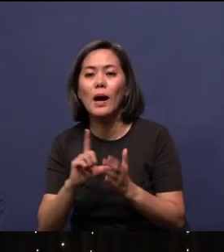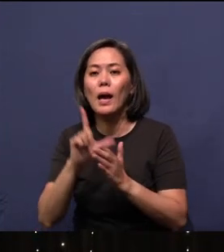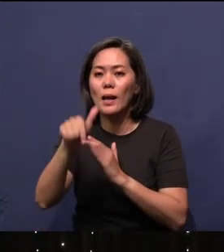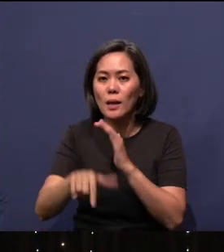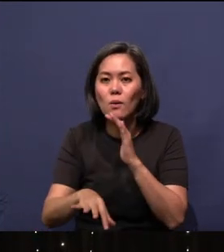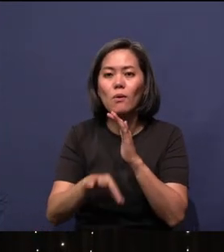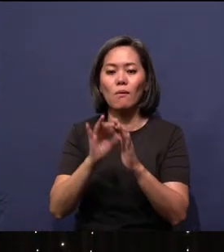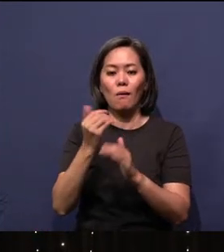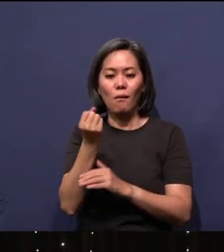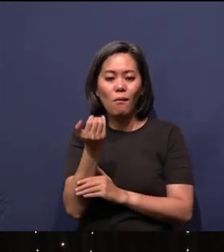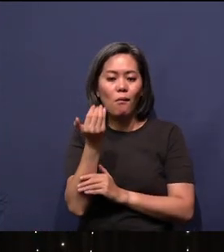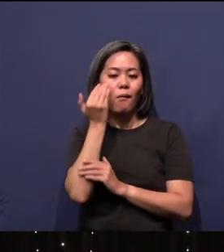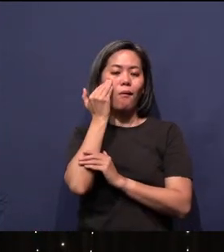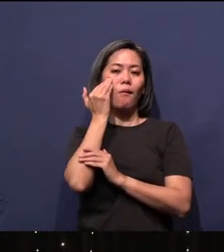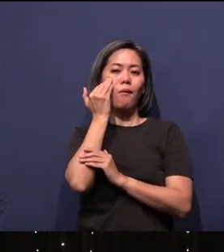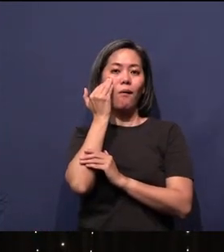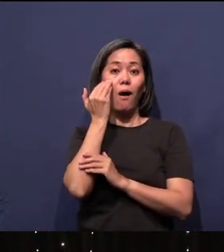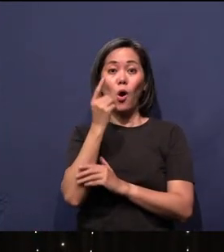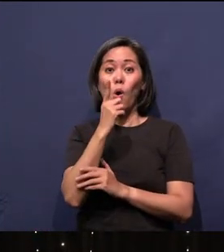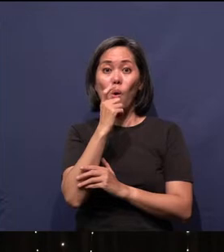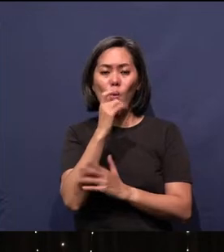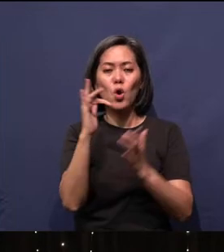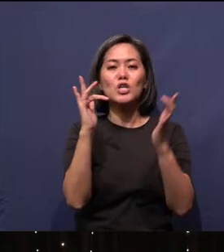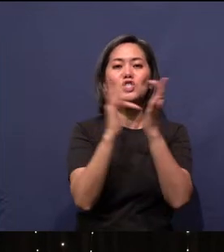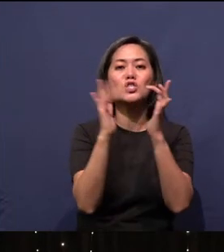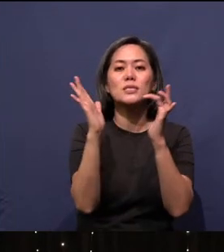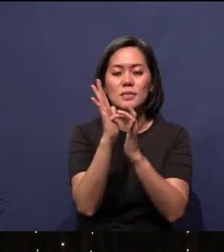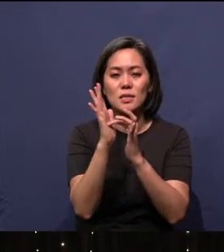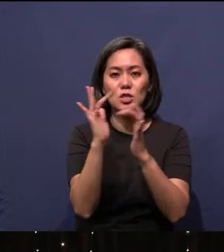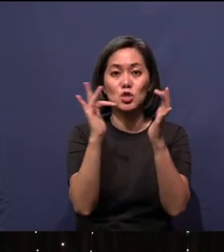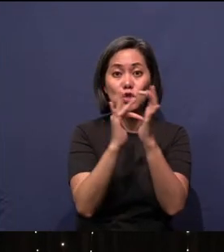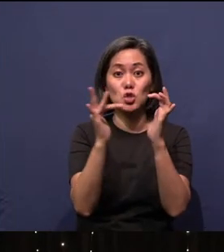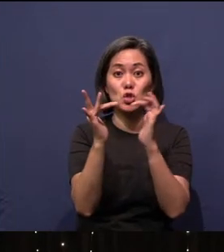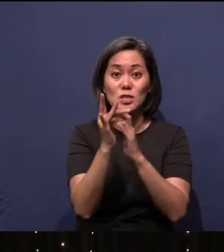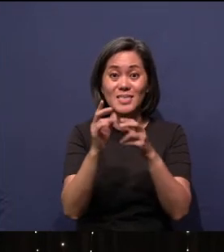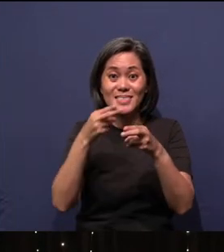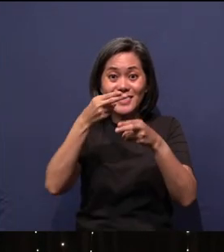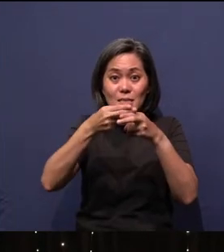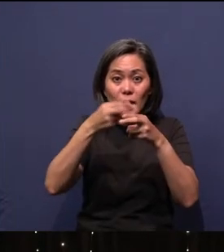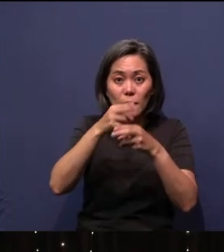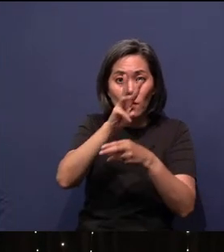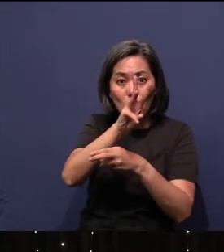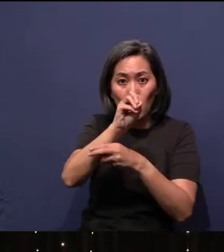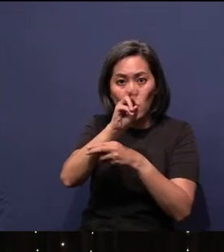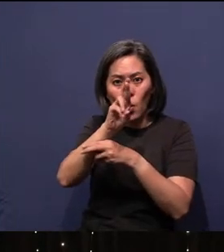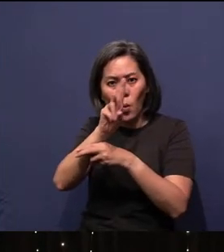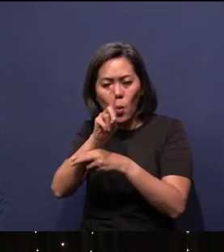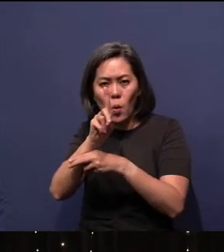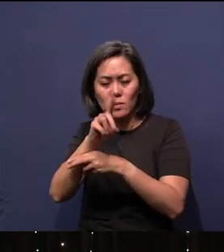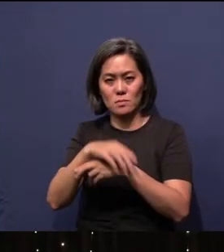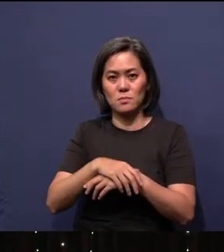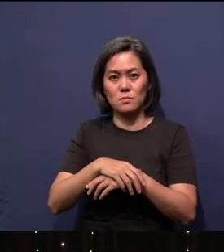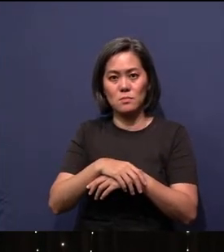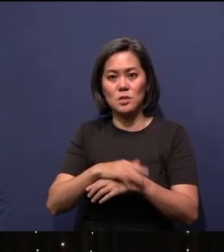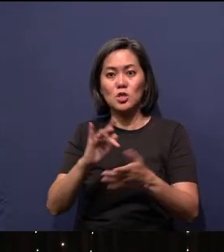Jesus is the Word, and the Word was with God, and the Word was God. So Jesus is